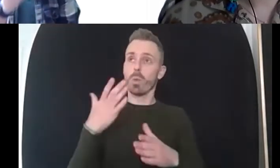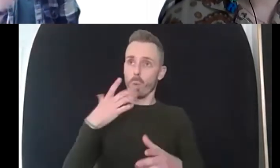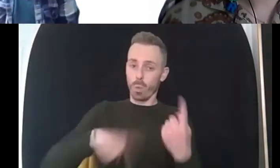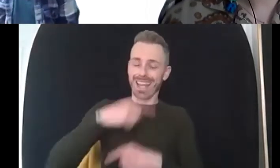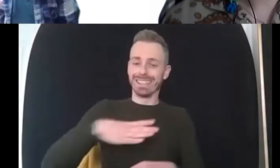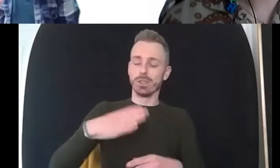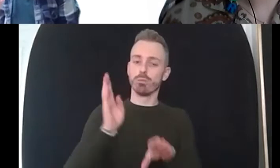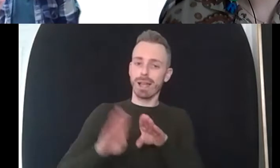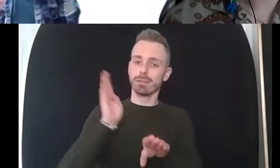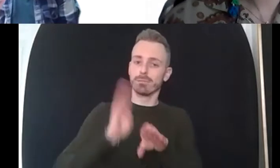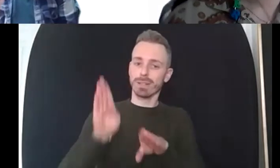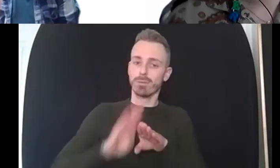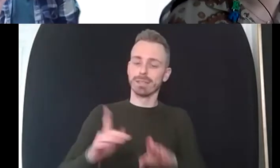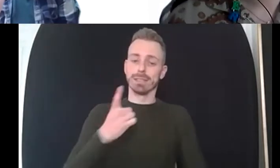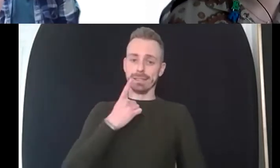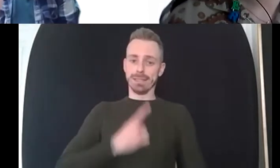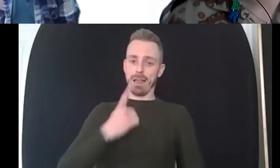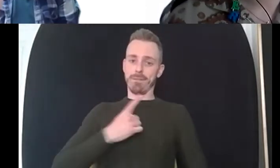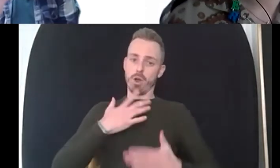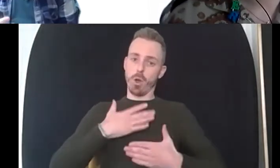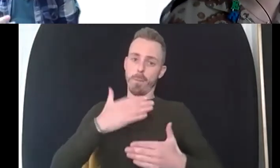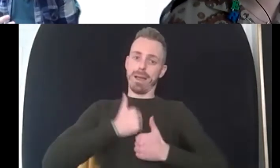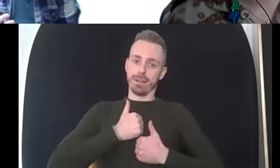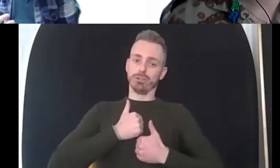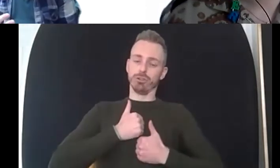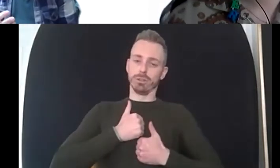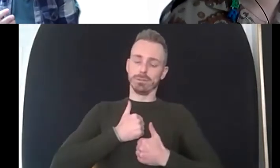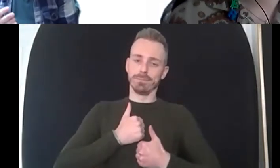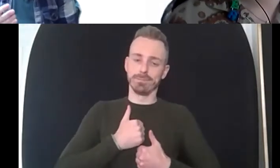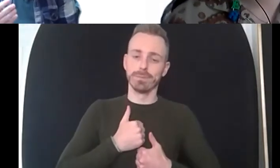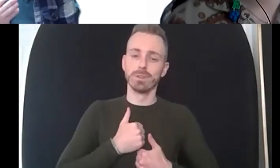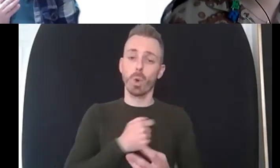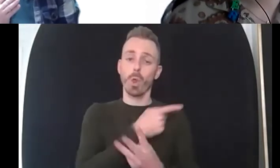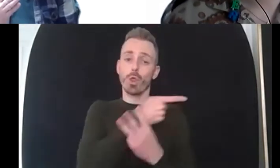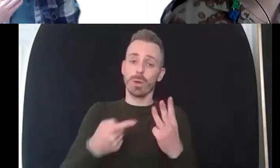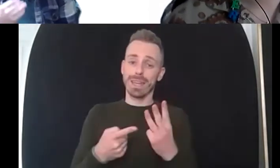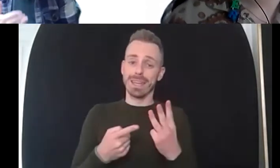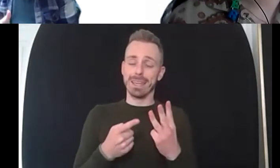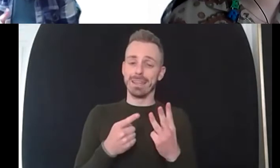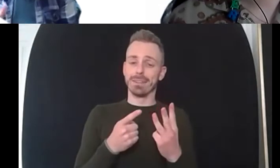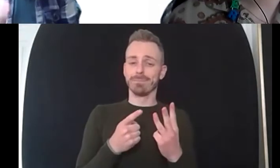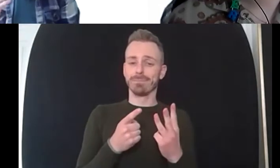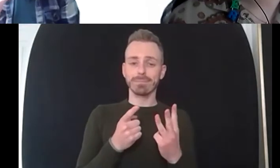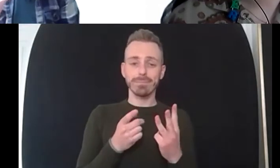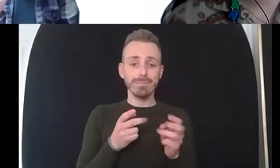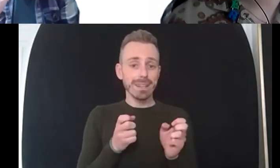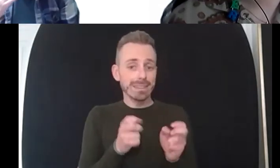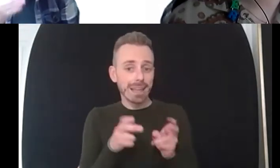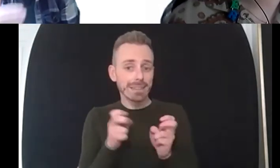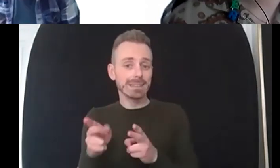techniques um can be very very helpful um as well as those things that i kind of say about